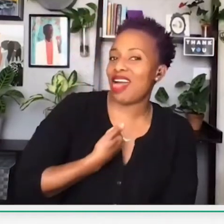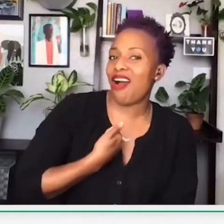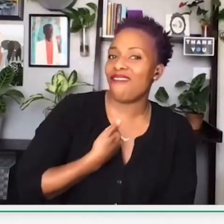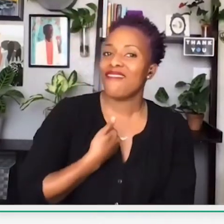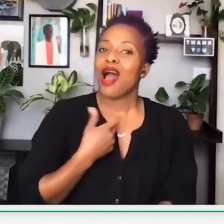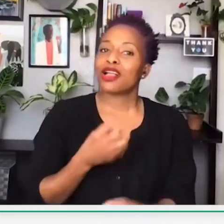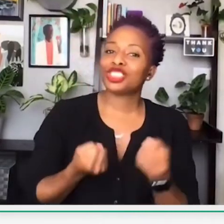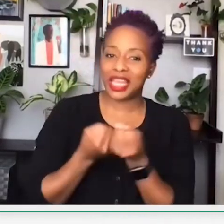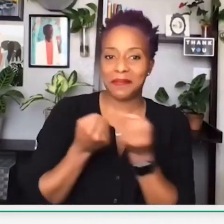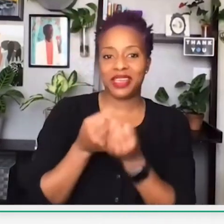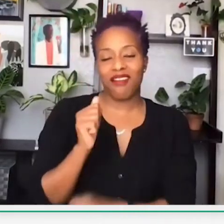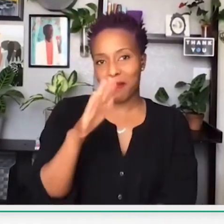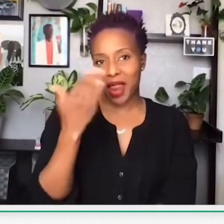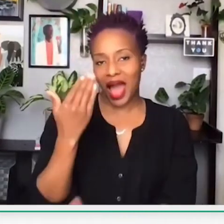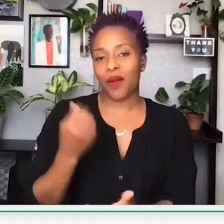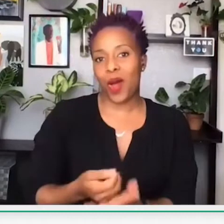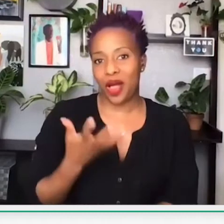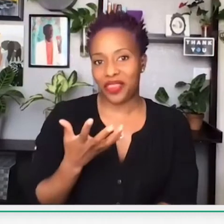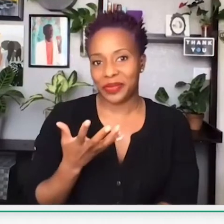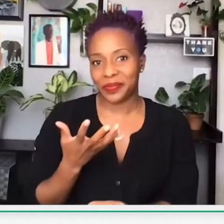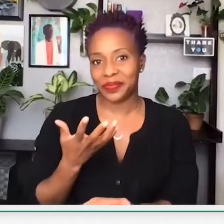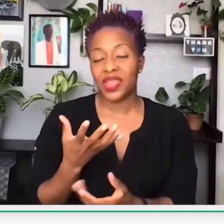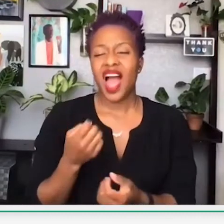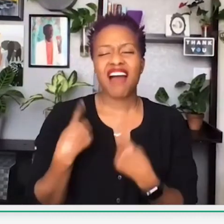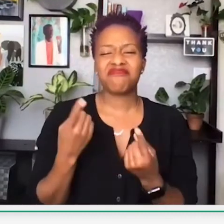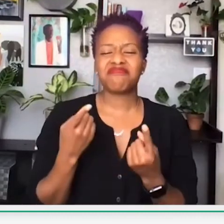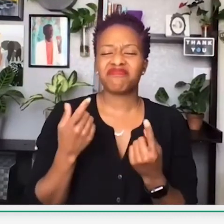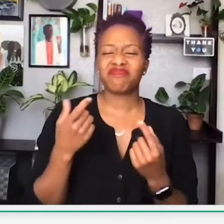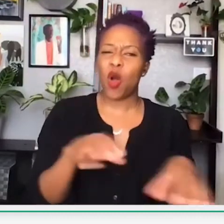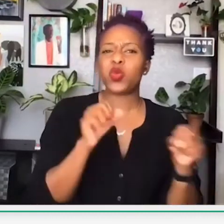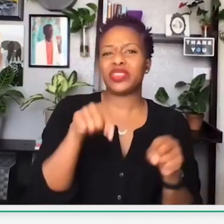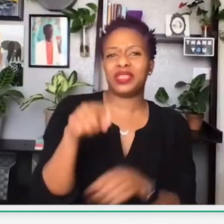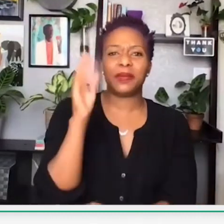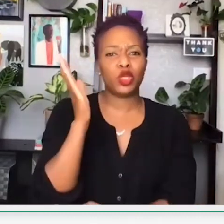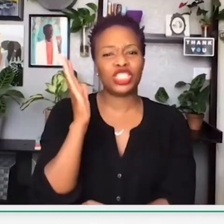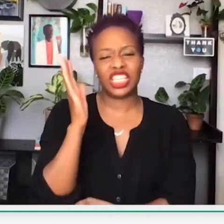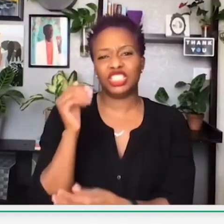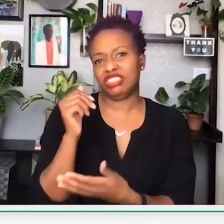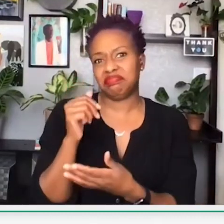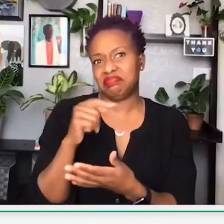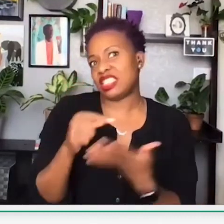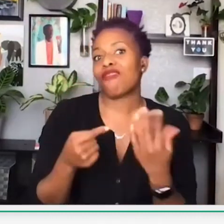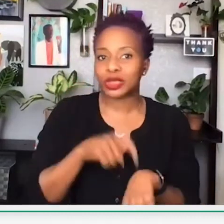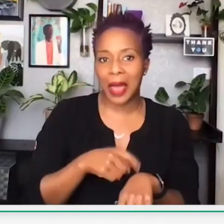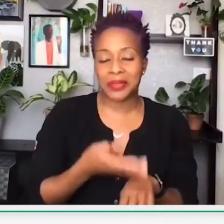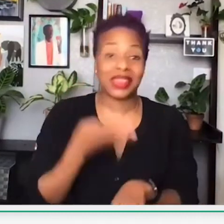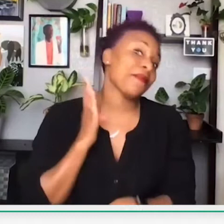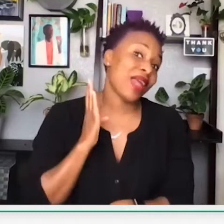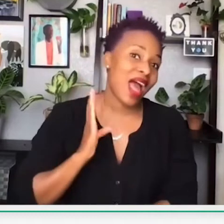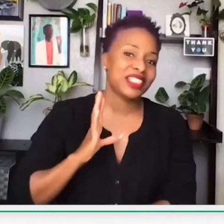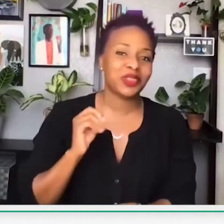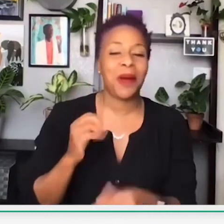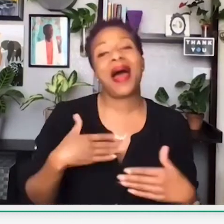But I also consider myself a champion for black wealth.